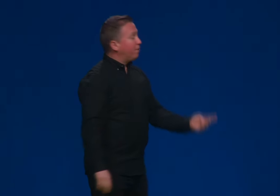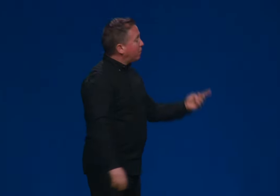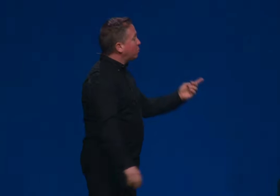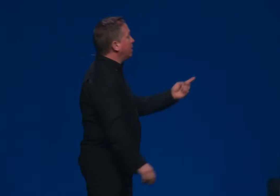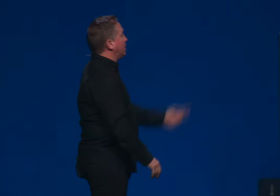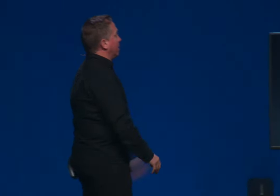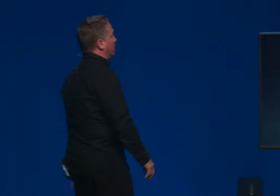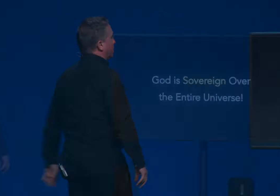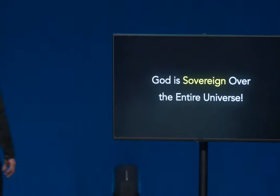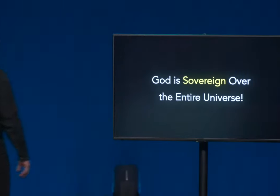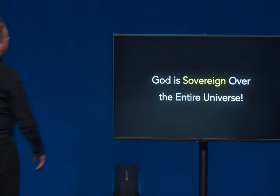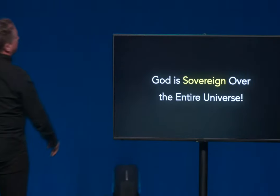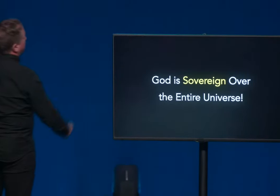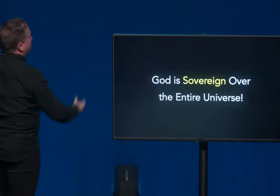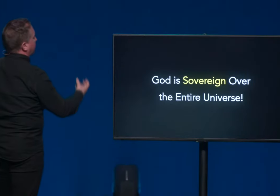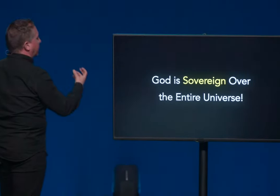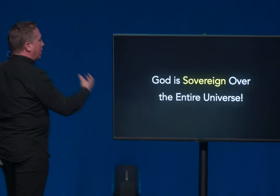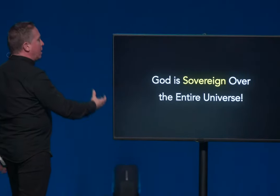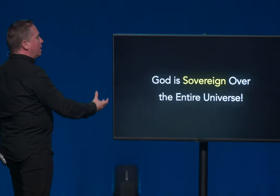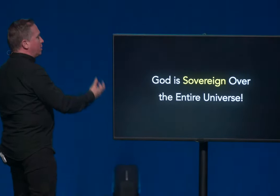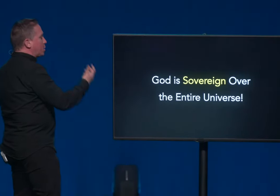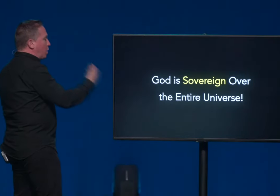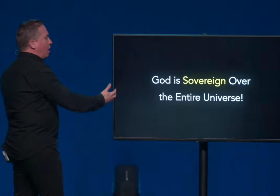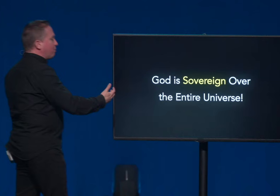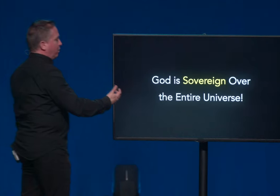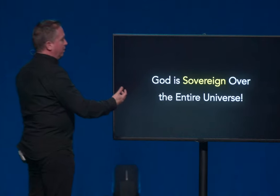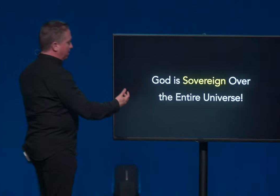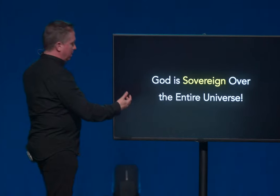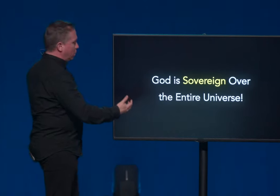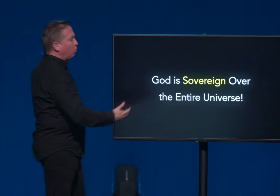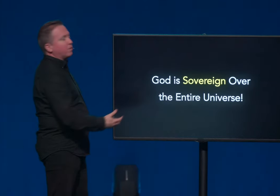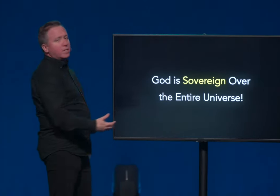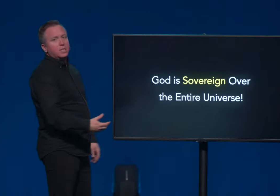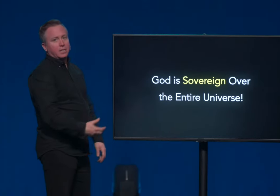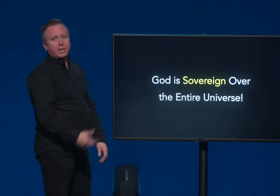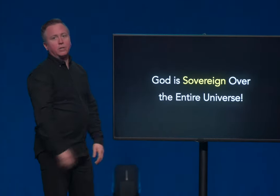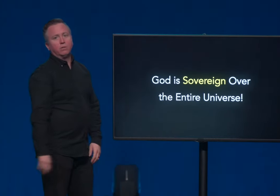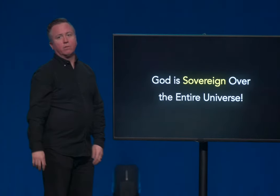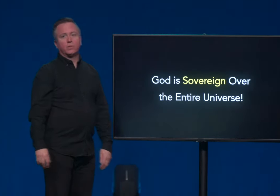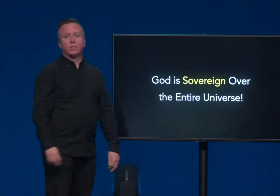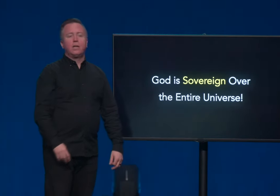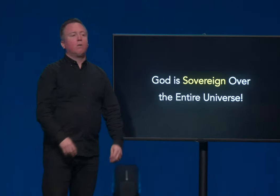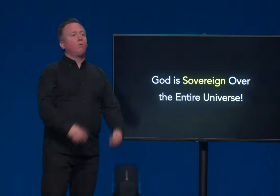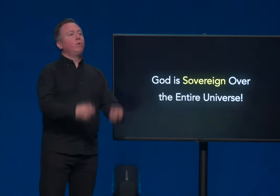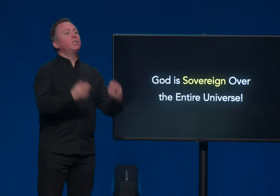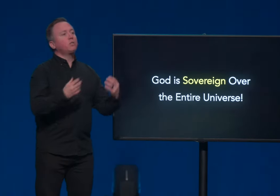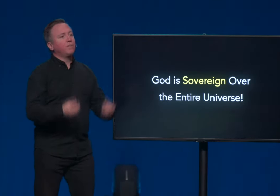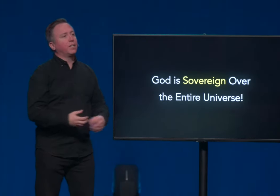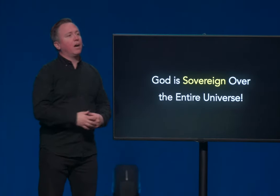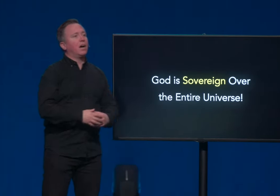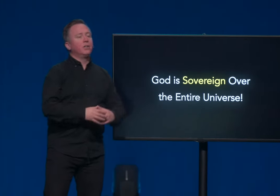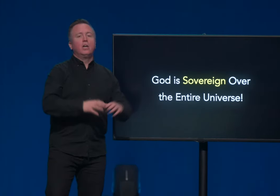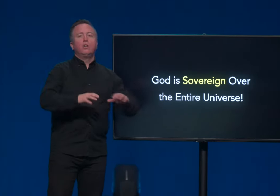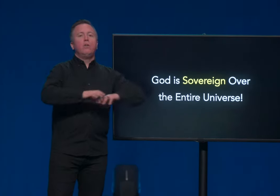The first one, it tells us, is that God is sovereign over this entire universe. We serve a God.